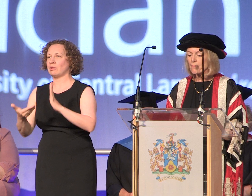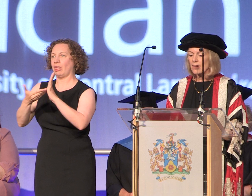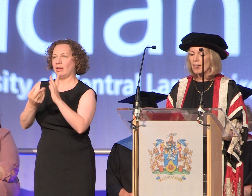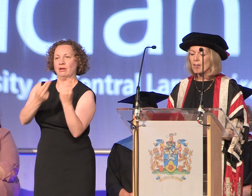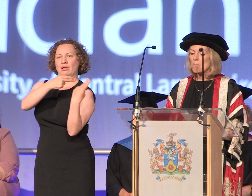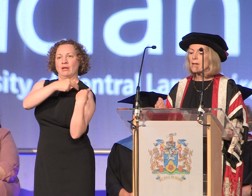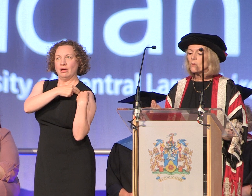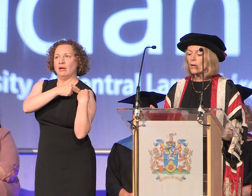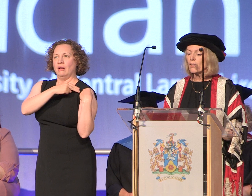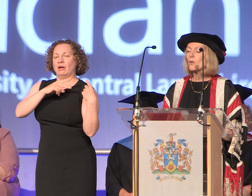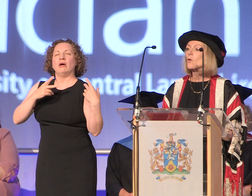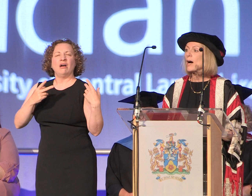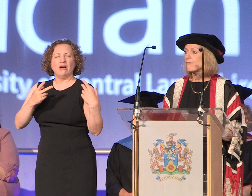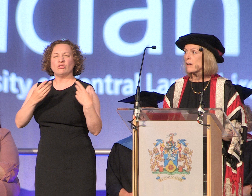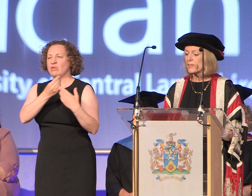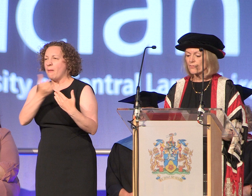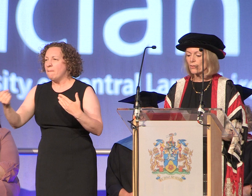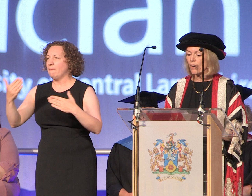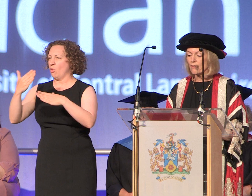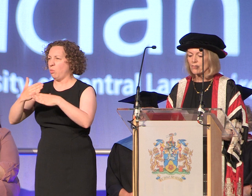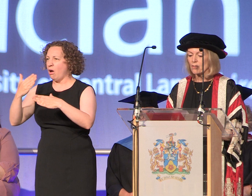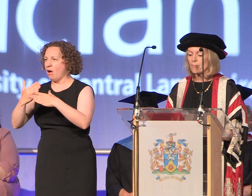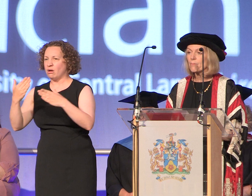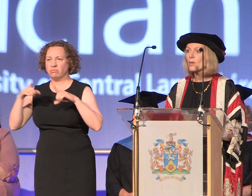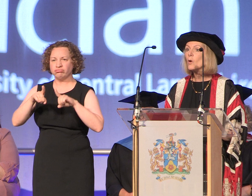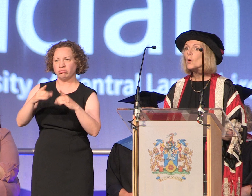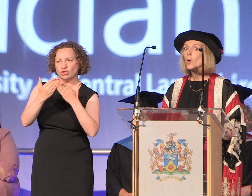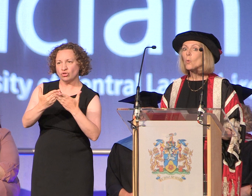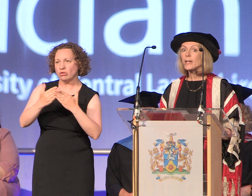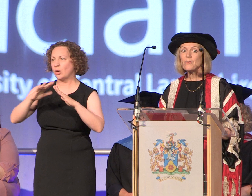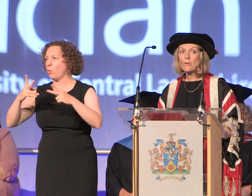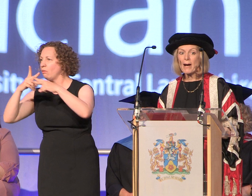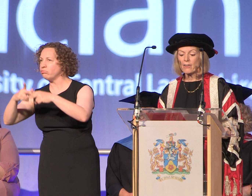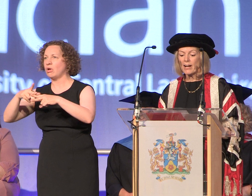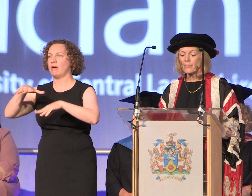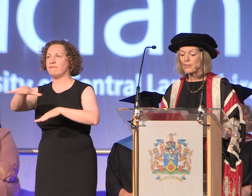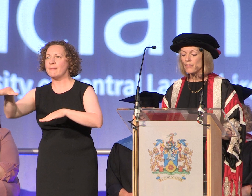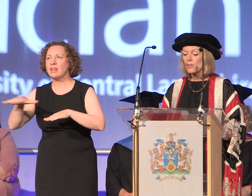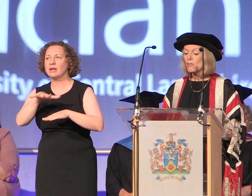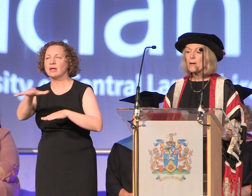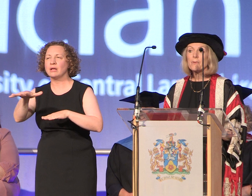many work or have families to look after. Whatever your background remember